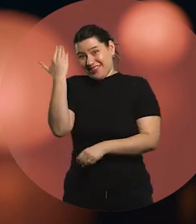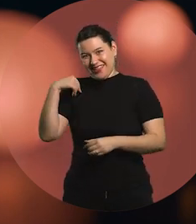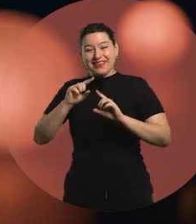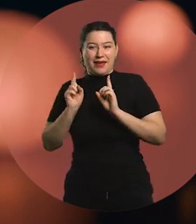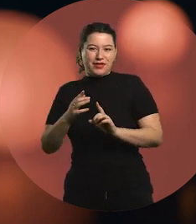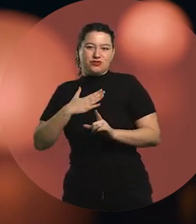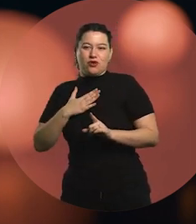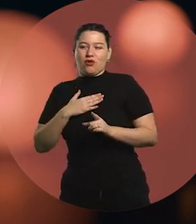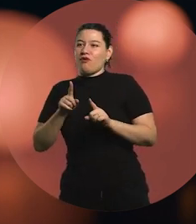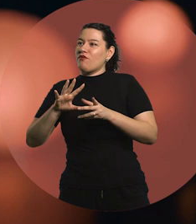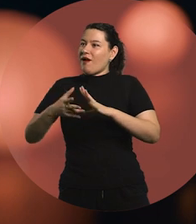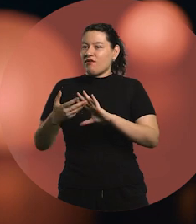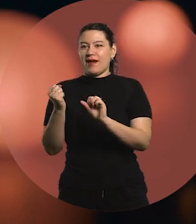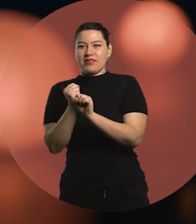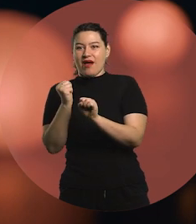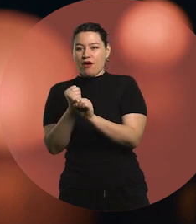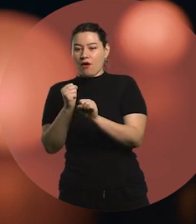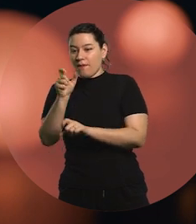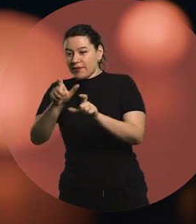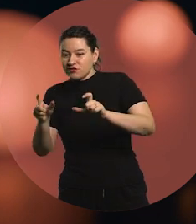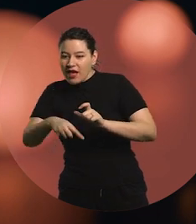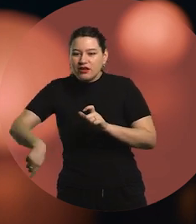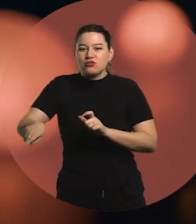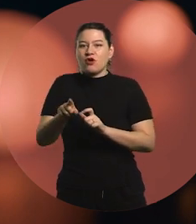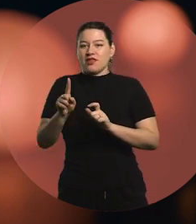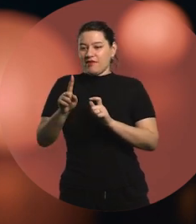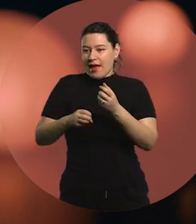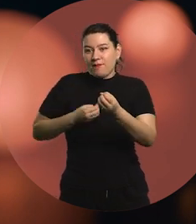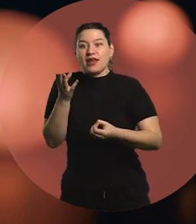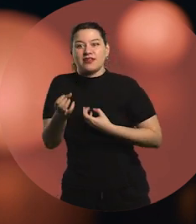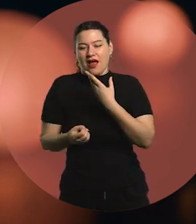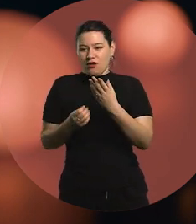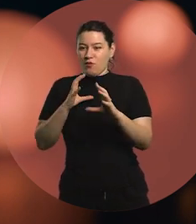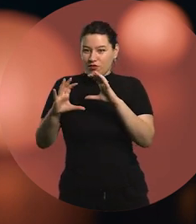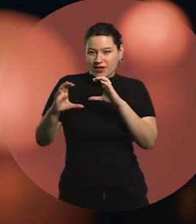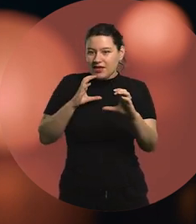help people express themselves, design their